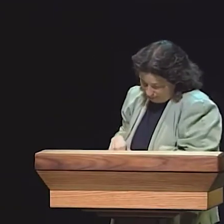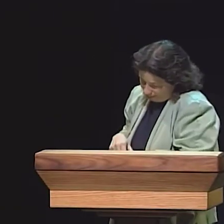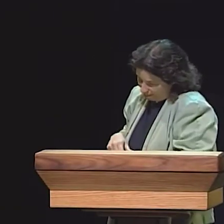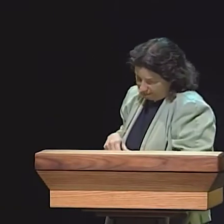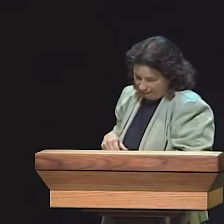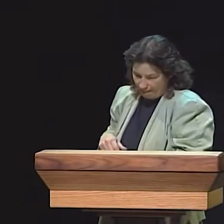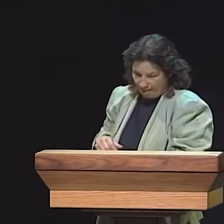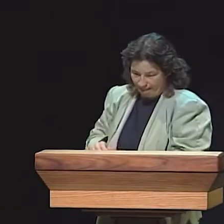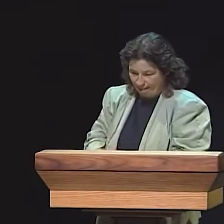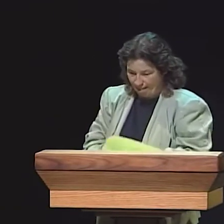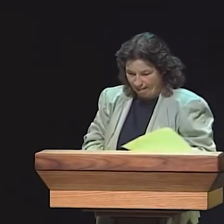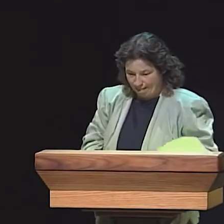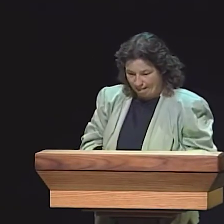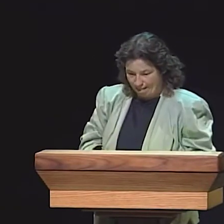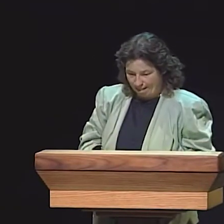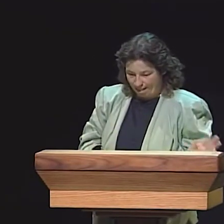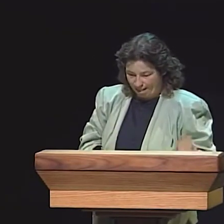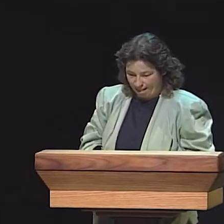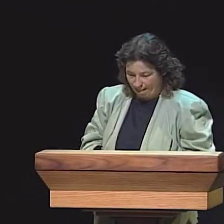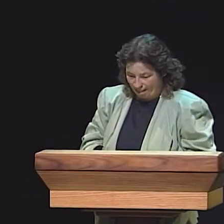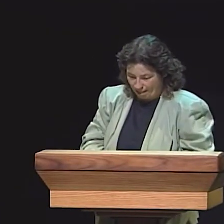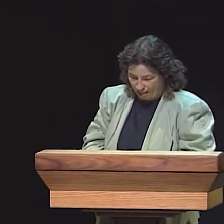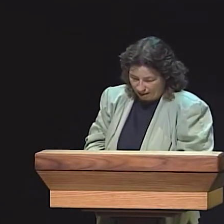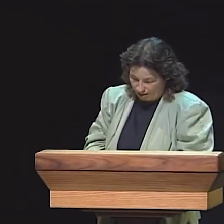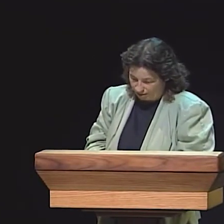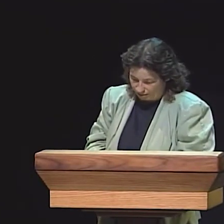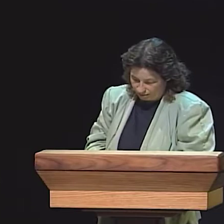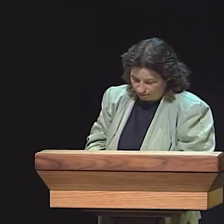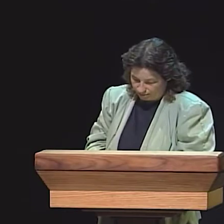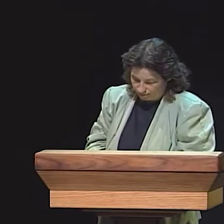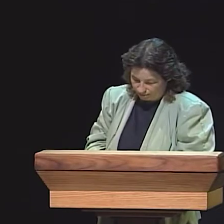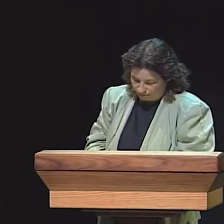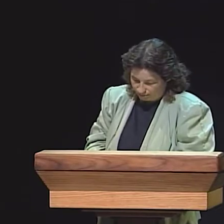THEN I SEE THE SIGN "HARE." THAT'S ALSO DONE. I SEGMENT THE SIGN THERE.